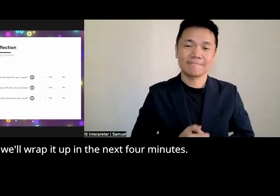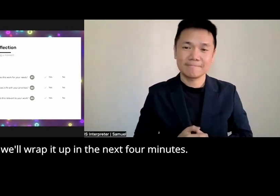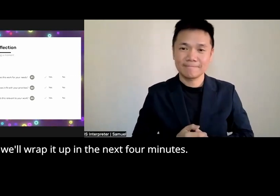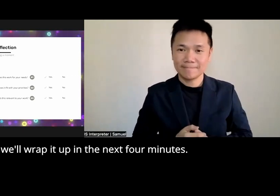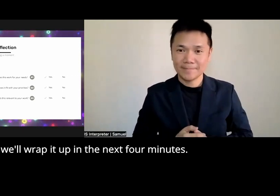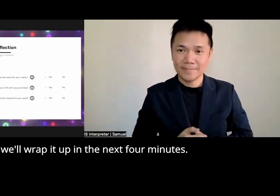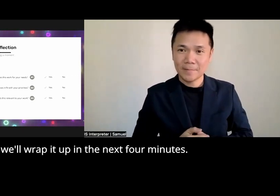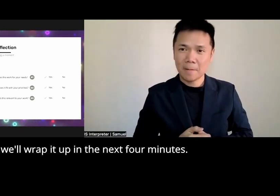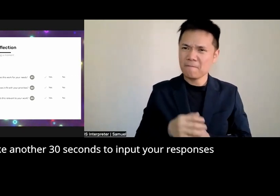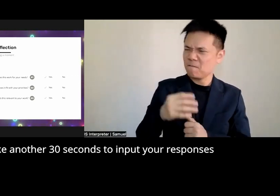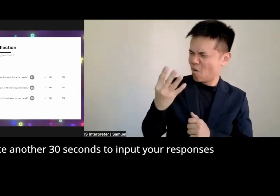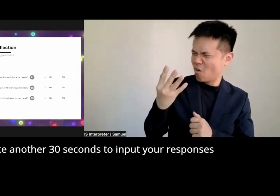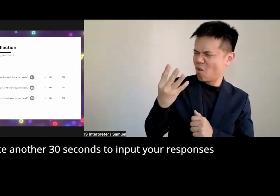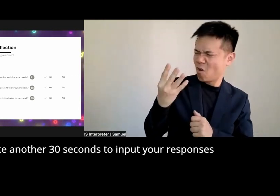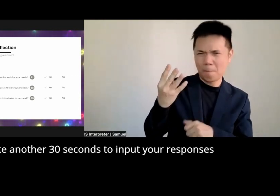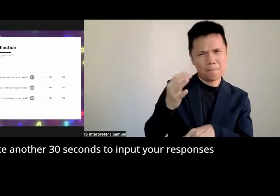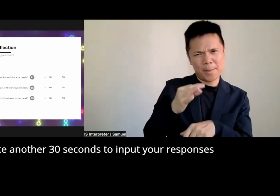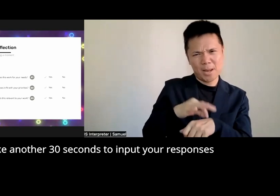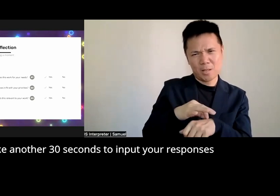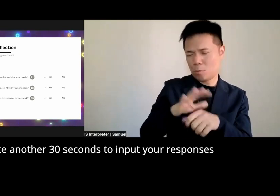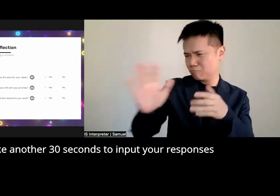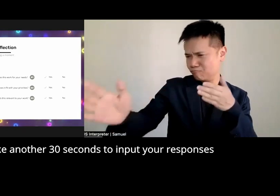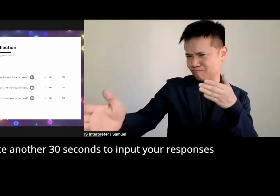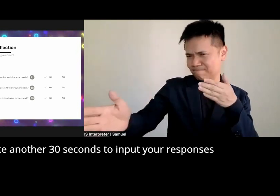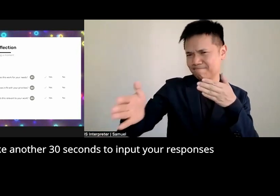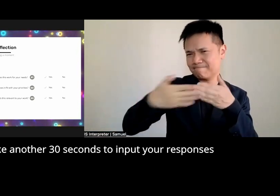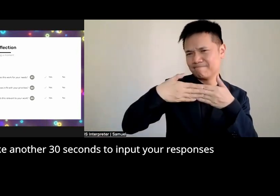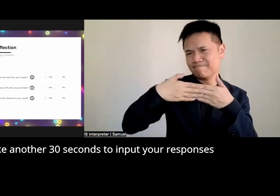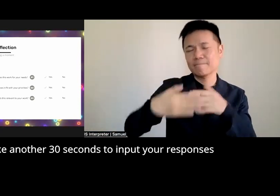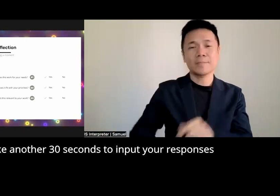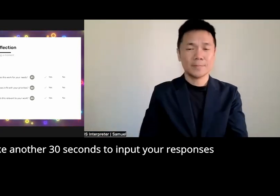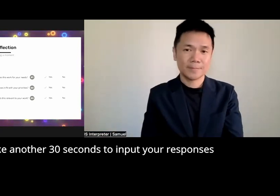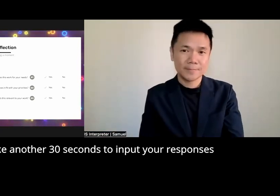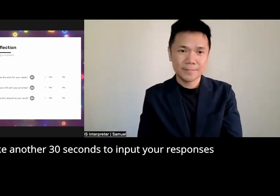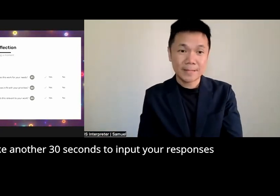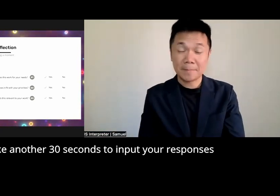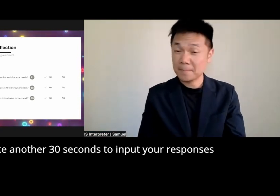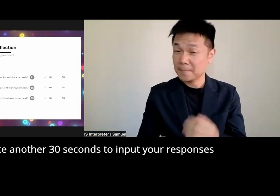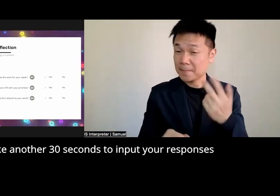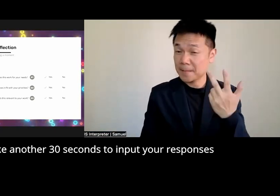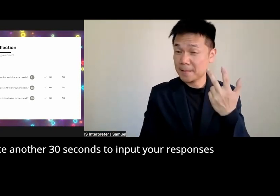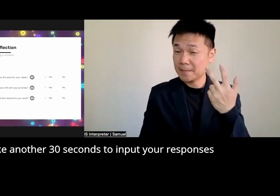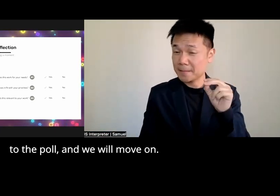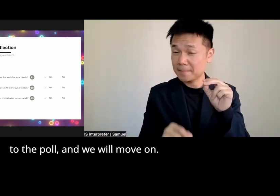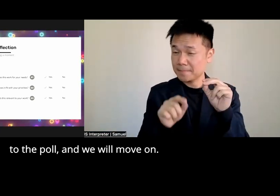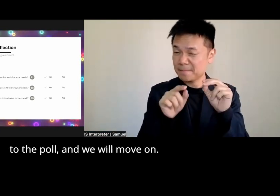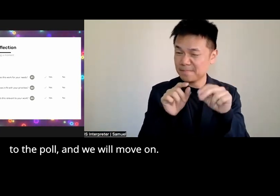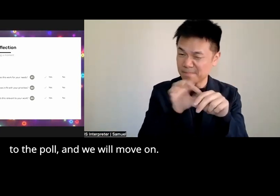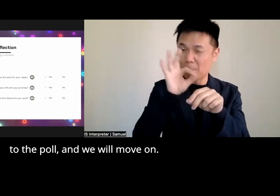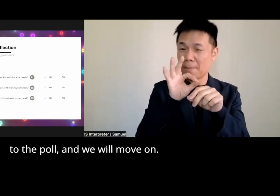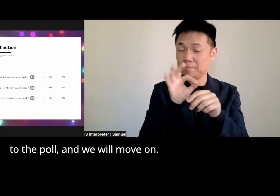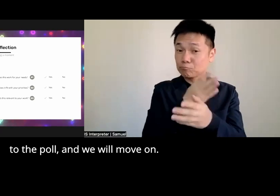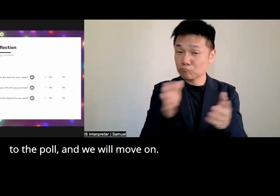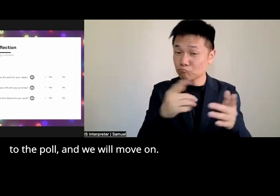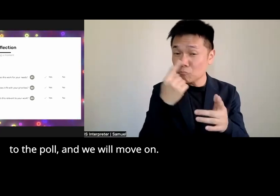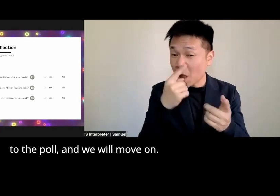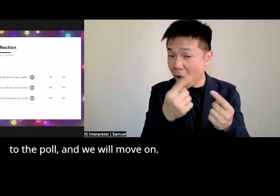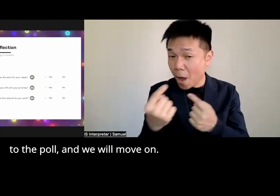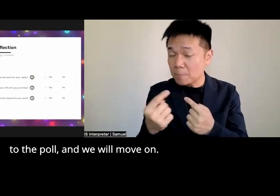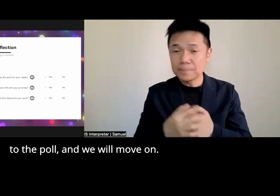four minutes please take another 30 seconds to input your responses to the hole and we will move